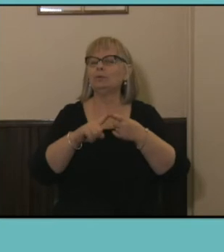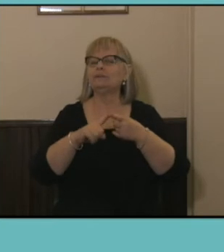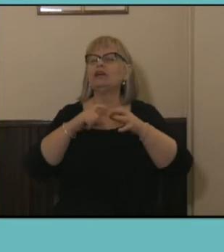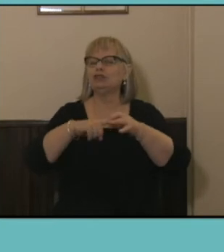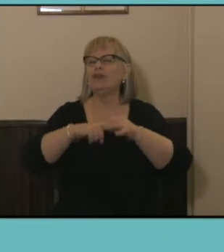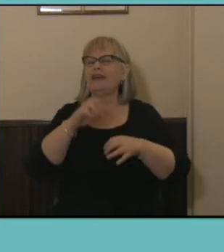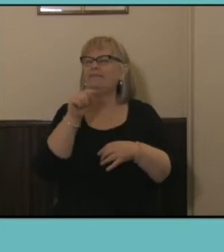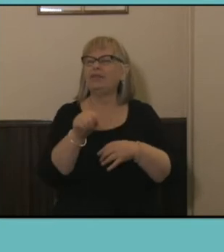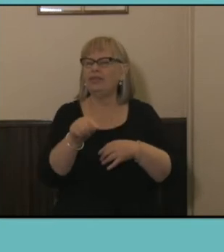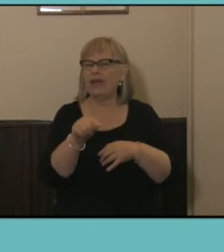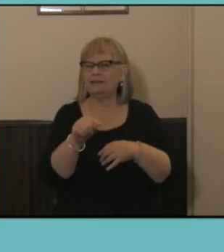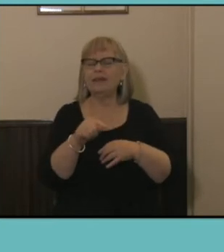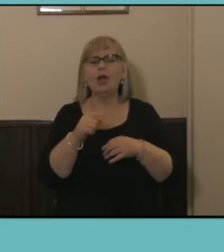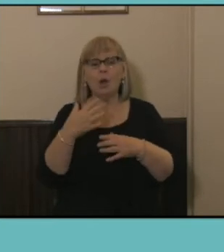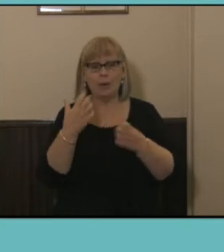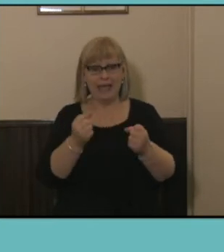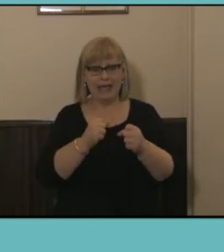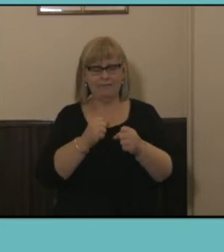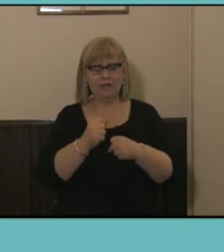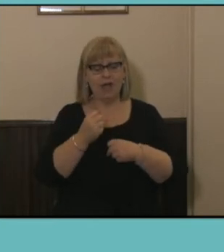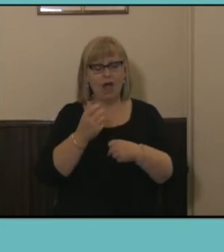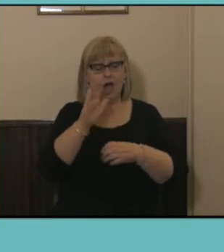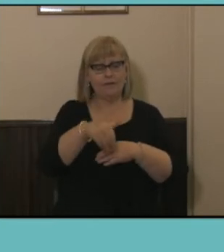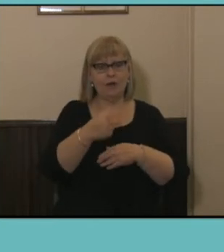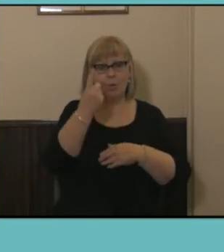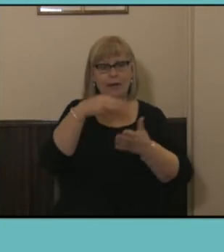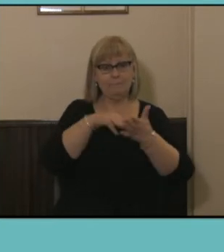are more than a million records in both the 2011 Census Data Set and the 2016